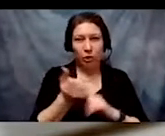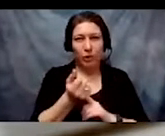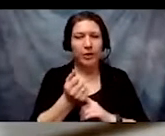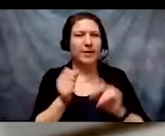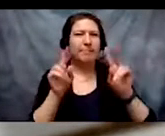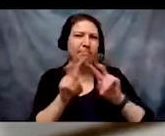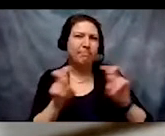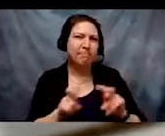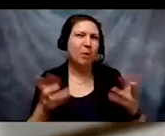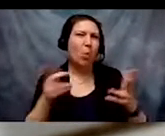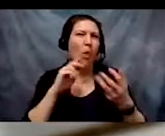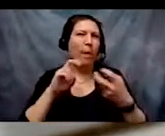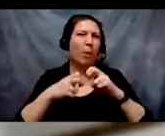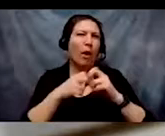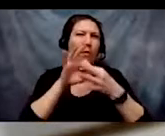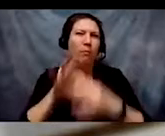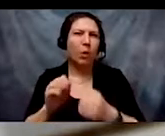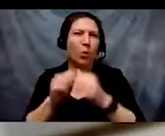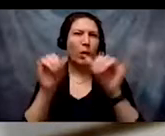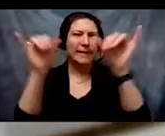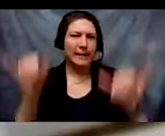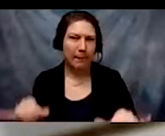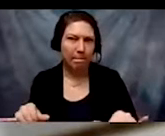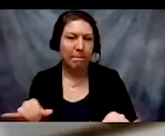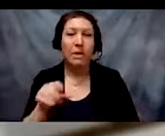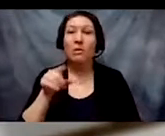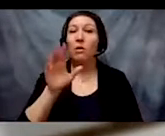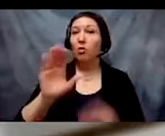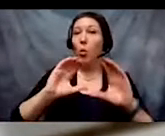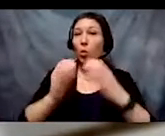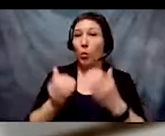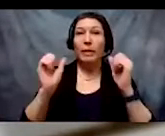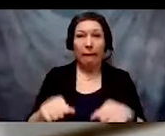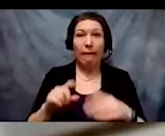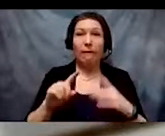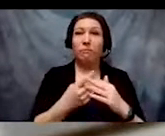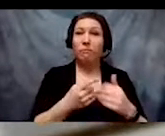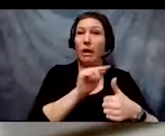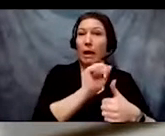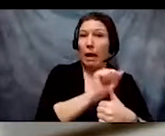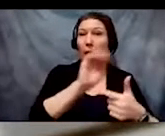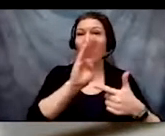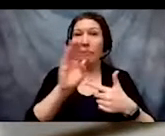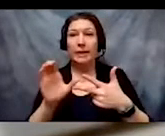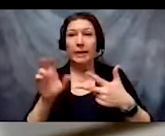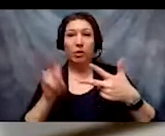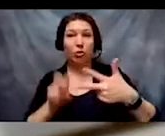Your group can choose to start with A, B or C. You don't need to do all three,